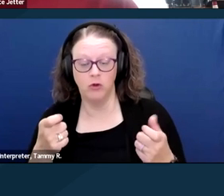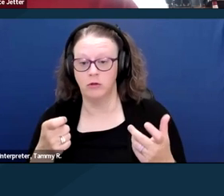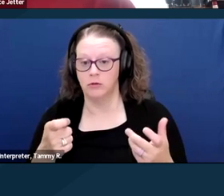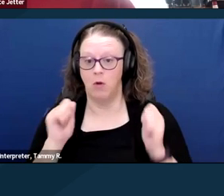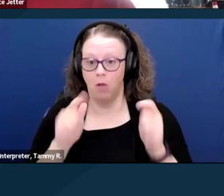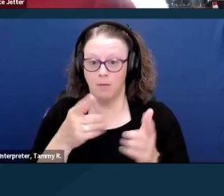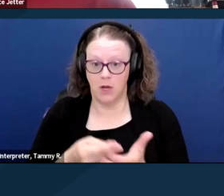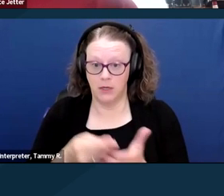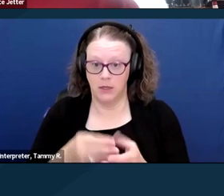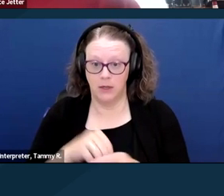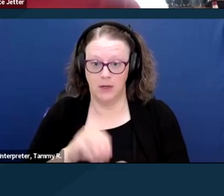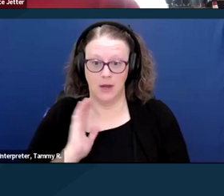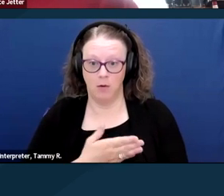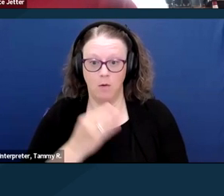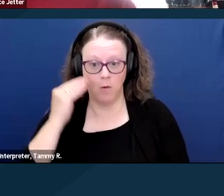because she took care of everything.